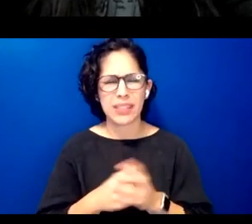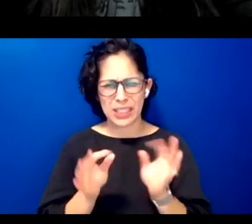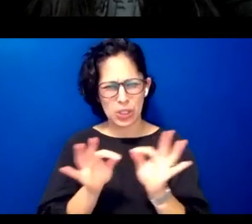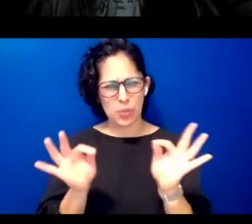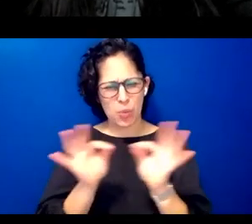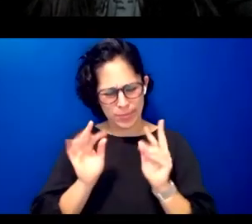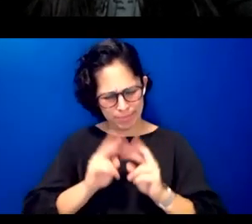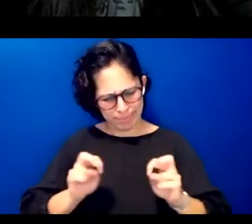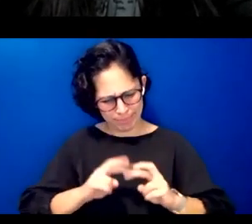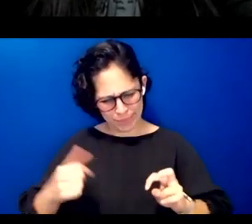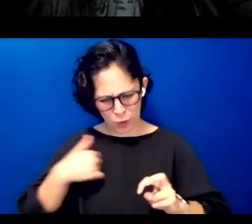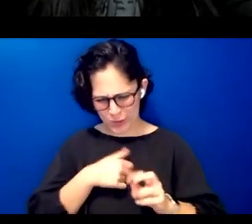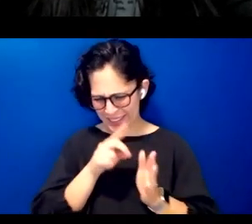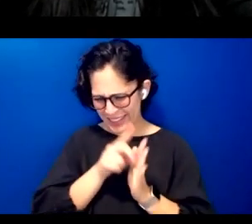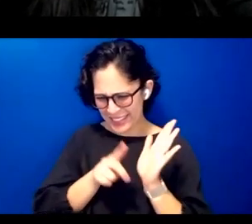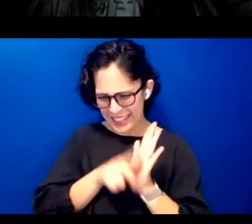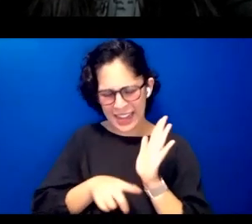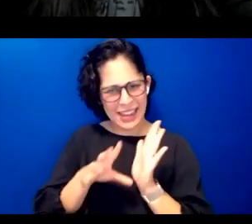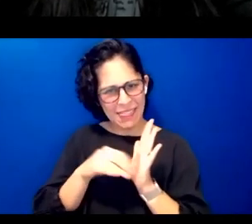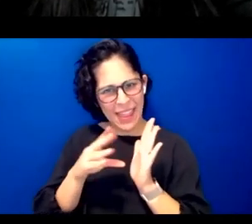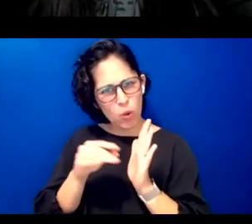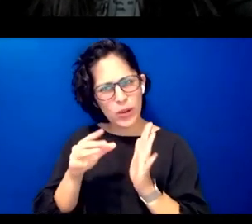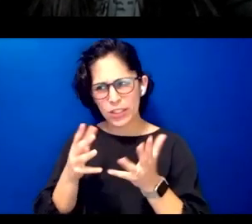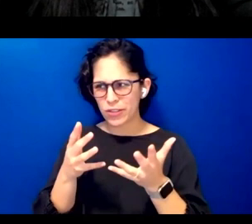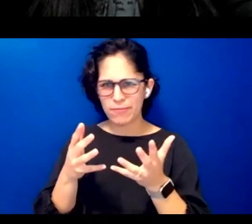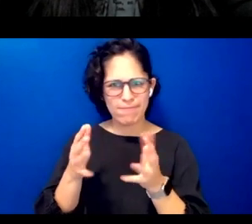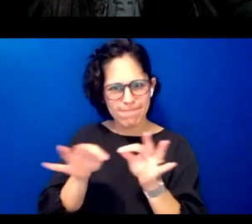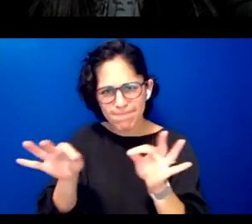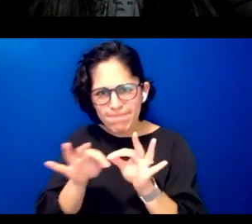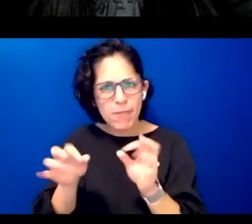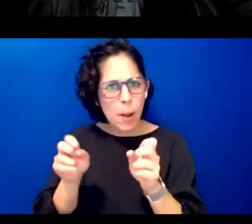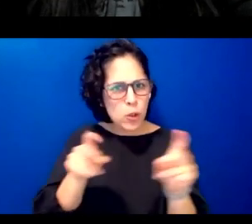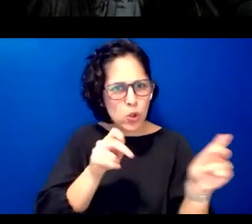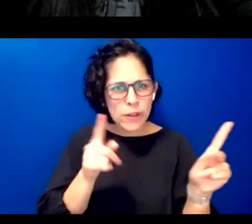are designing language learning opportunities via digital tools and technologies are we